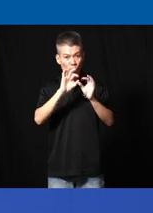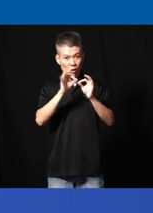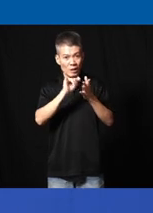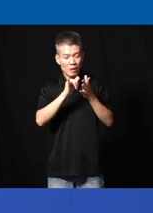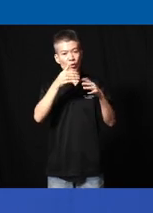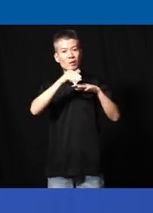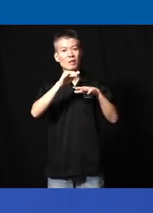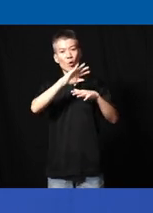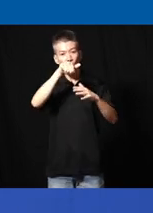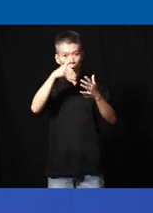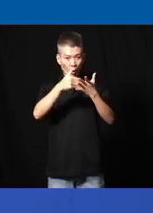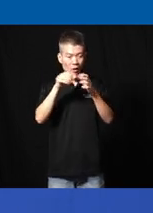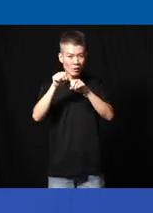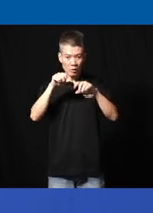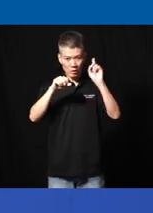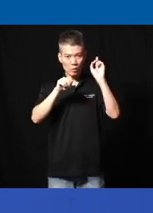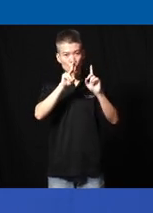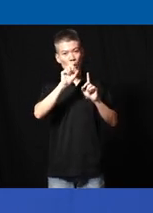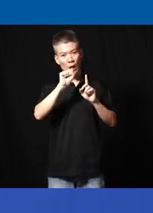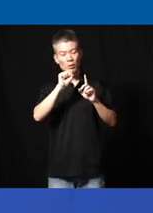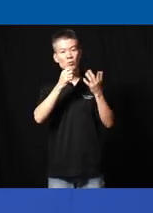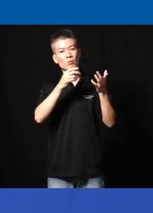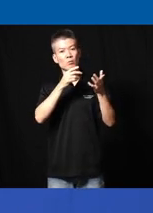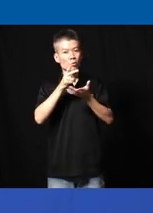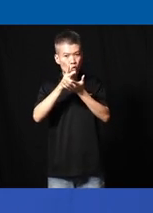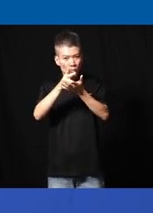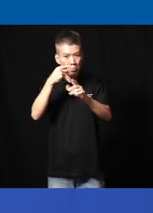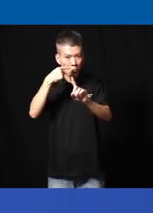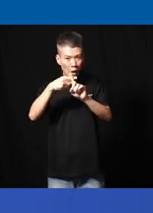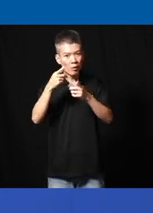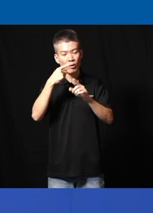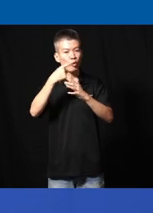to send the whole system back to us and then the shipment plus everything is going to cost about